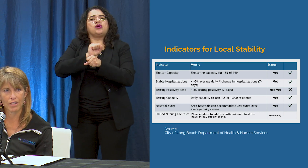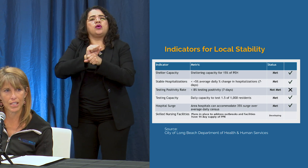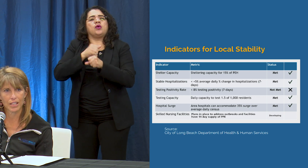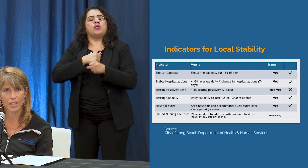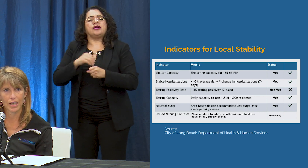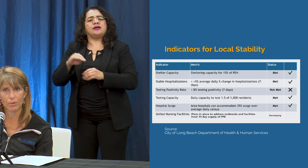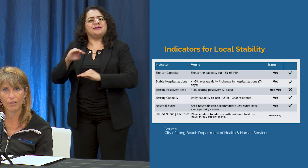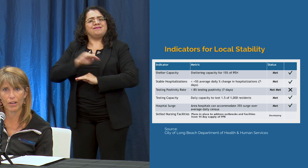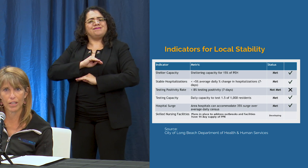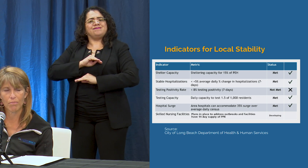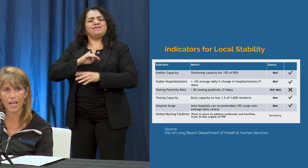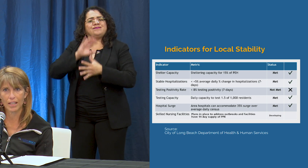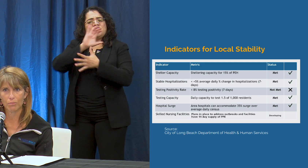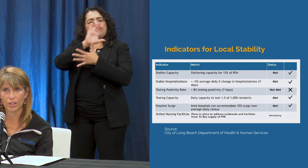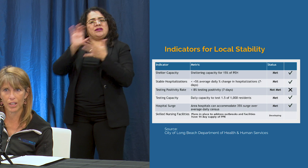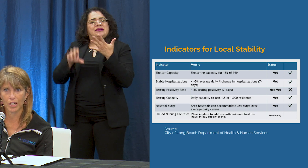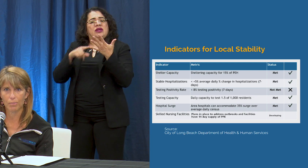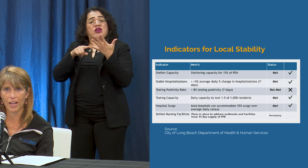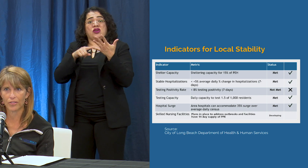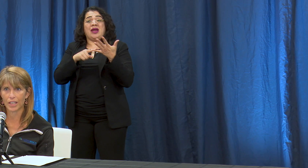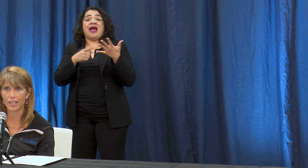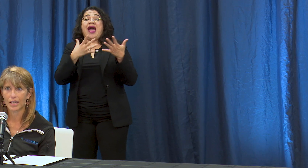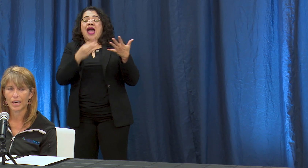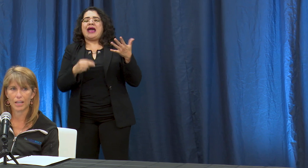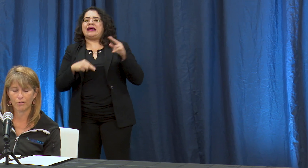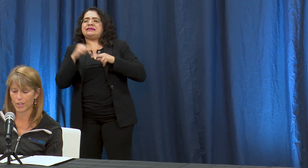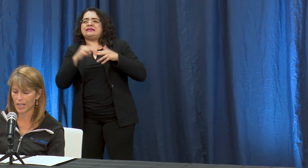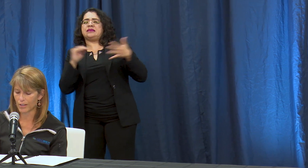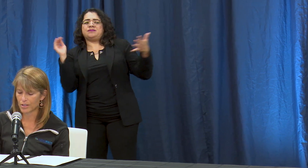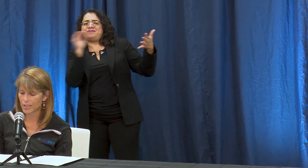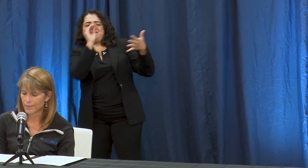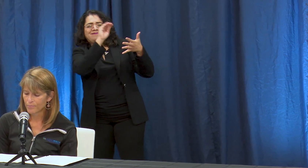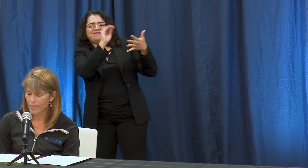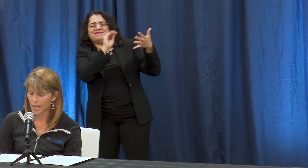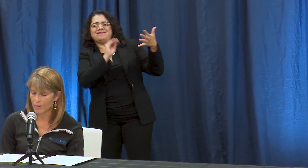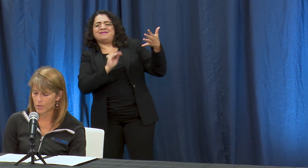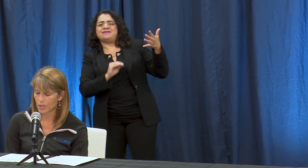criteria that we've already met and building our capacity for the others so